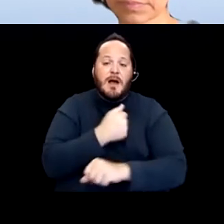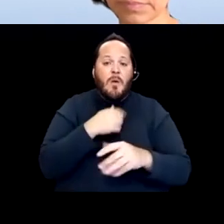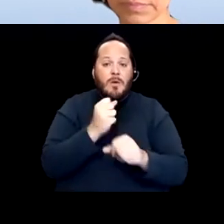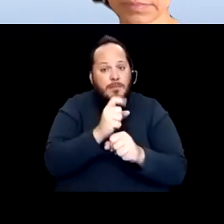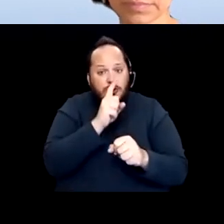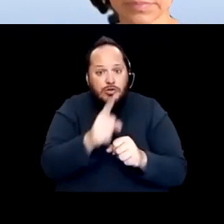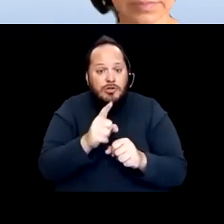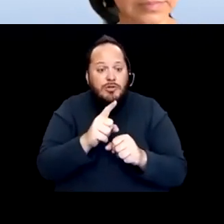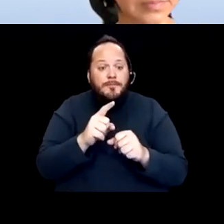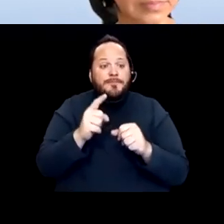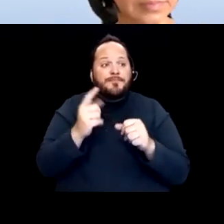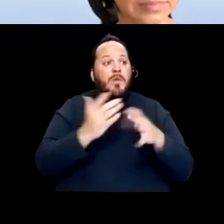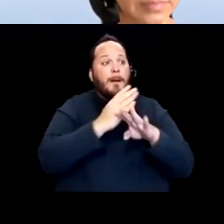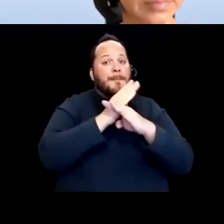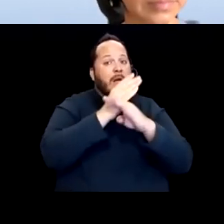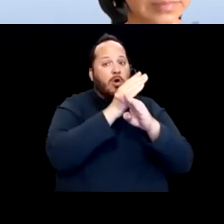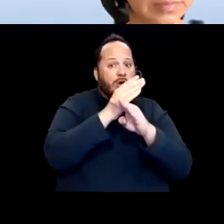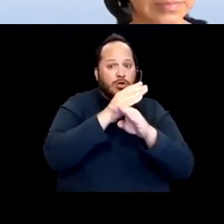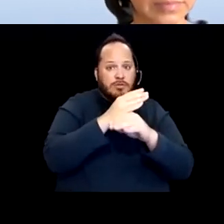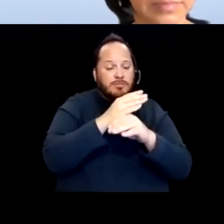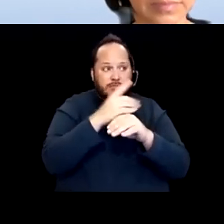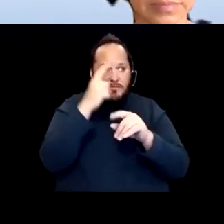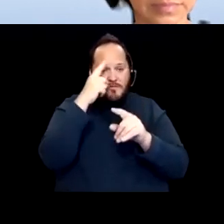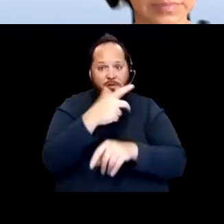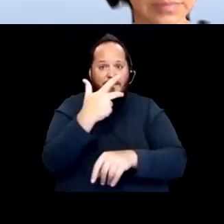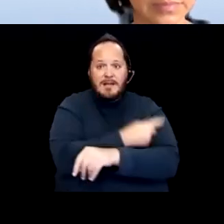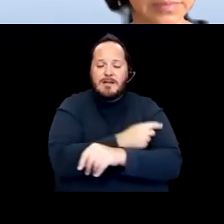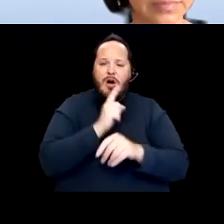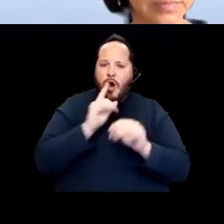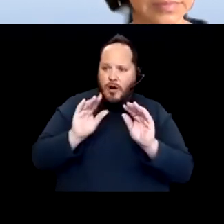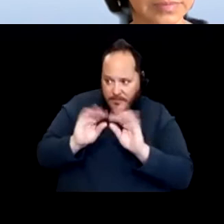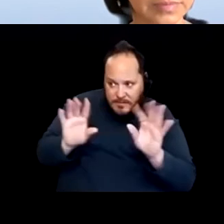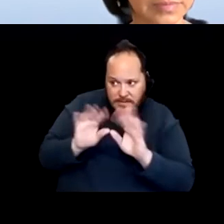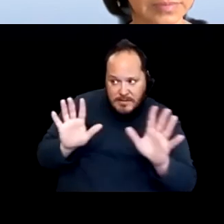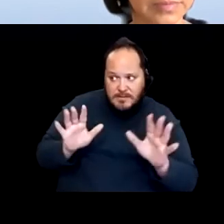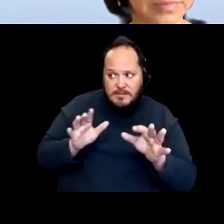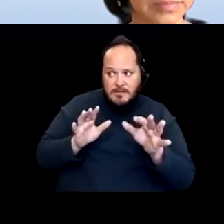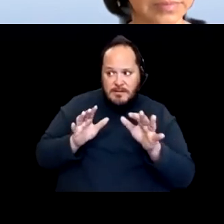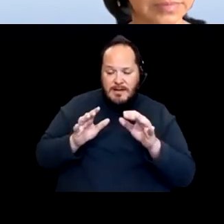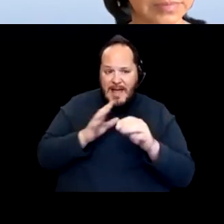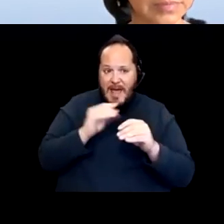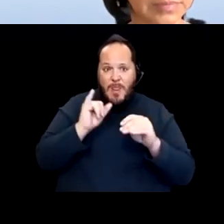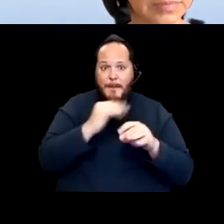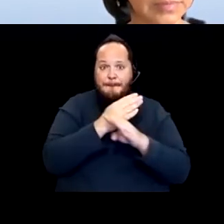to vaccines are, you know, dispelled or are very limited. And that's why we're pushing the state really hard to